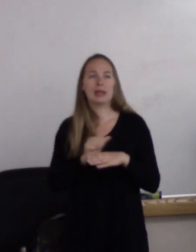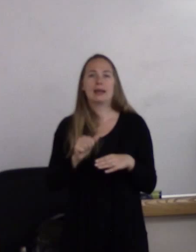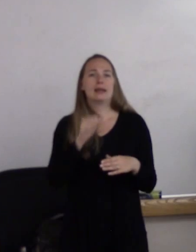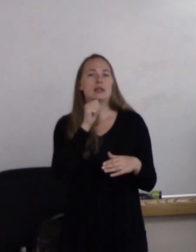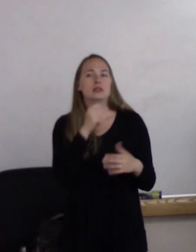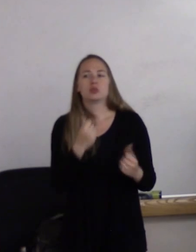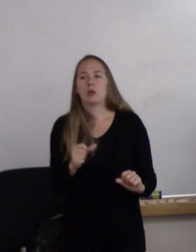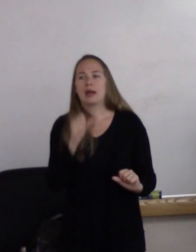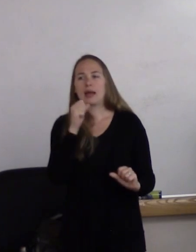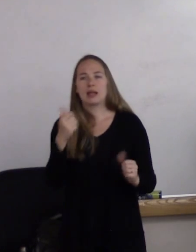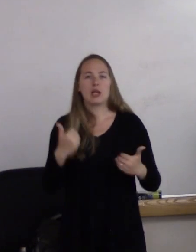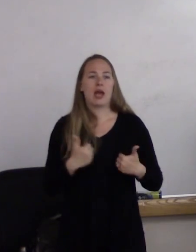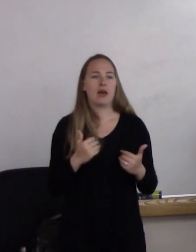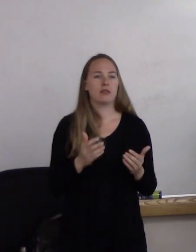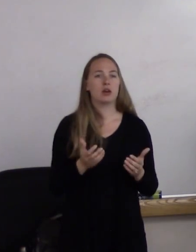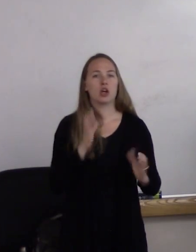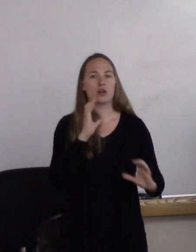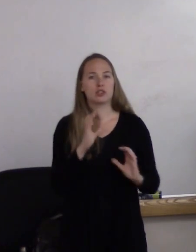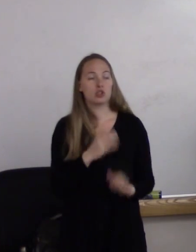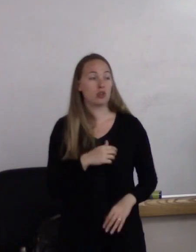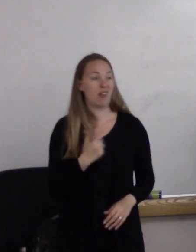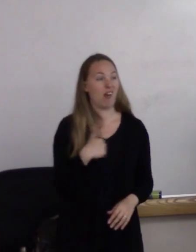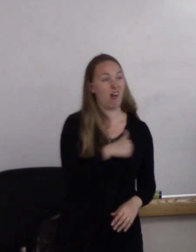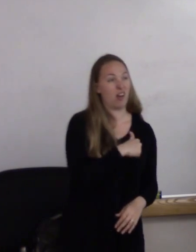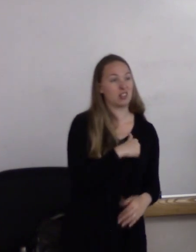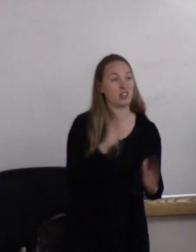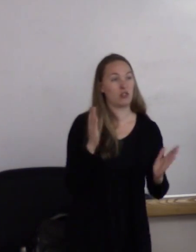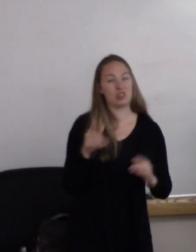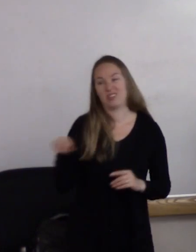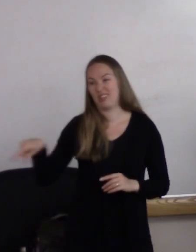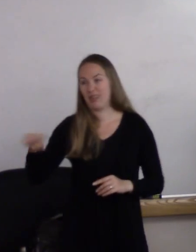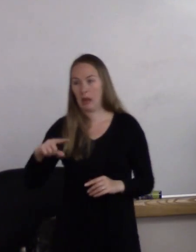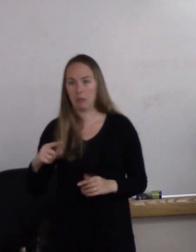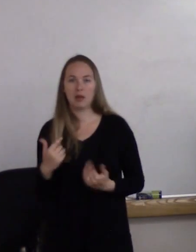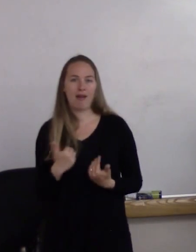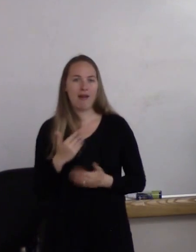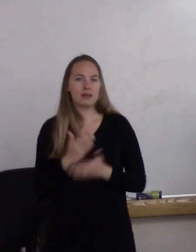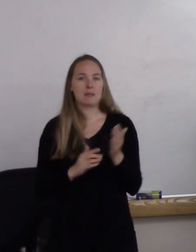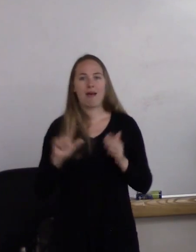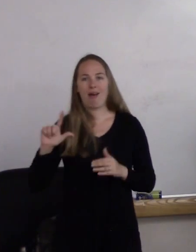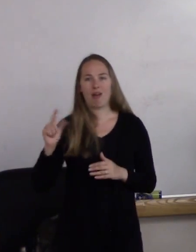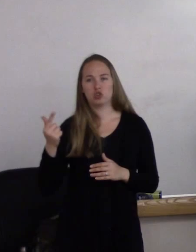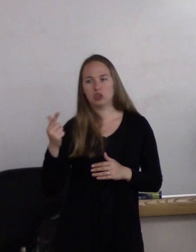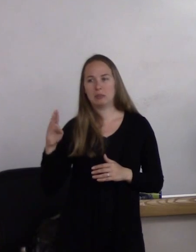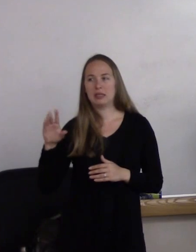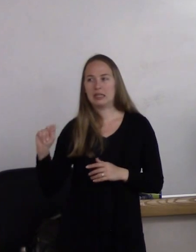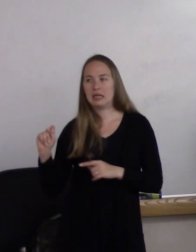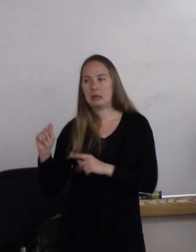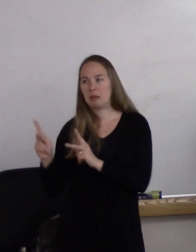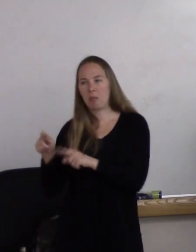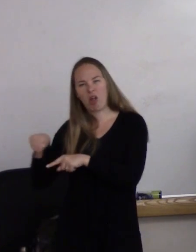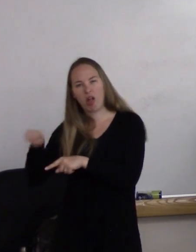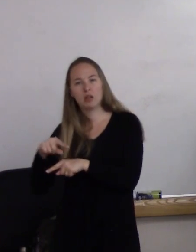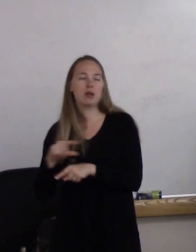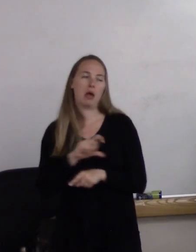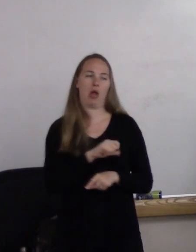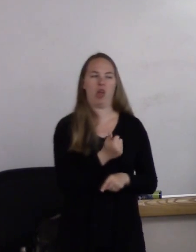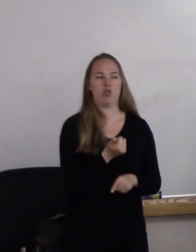that's us versus them. That there are these LGBT people, and then there are other people that are not LGBT.